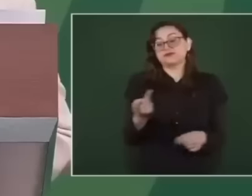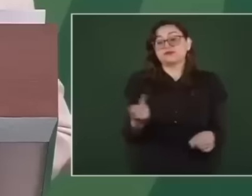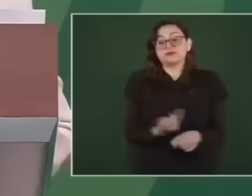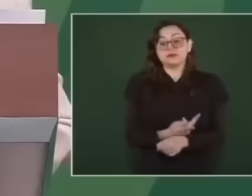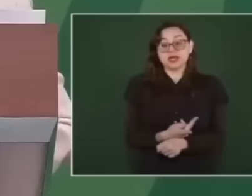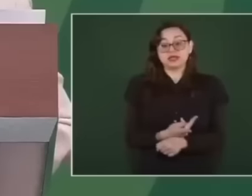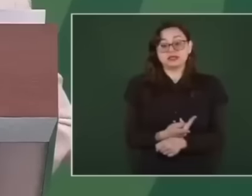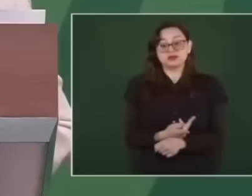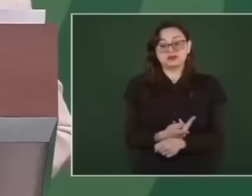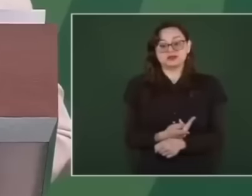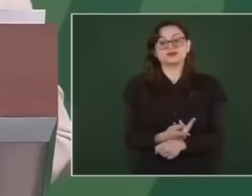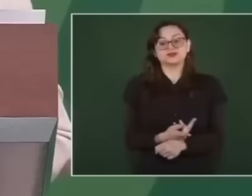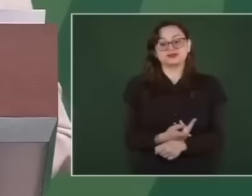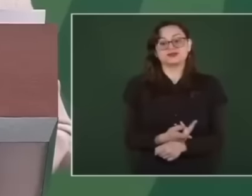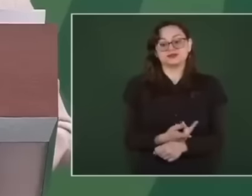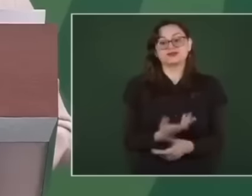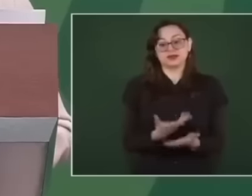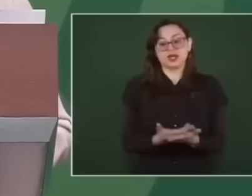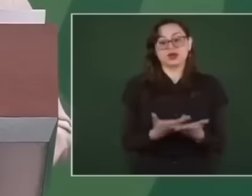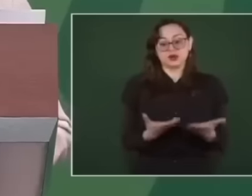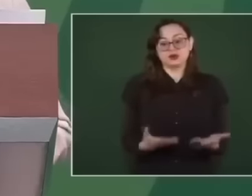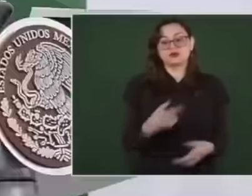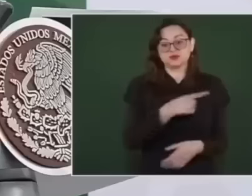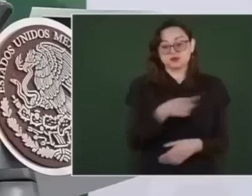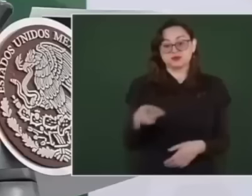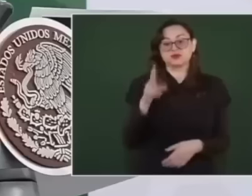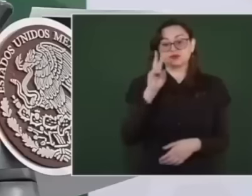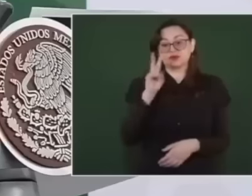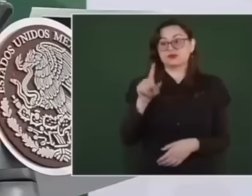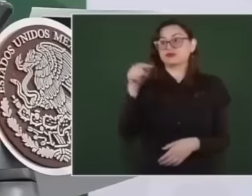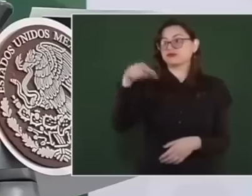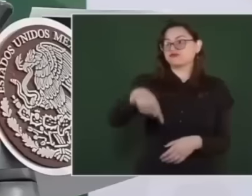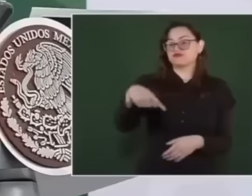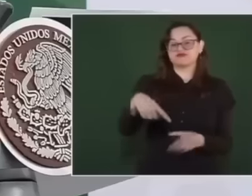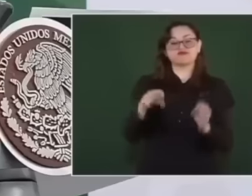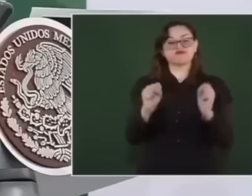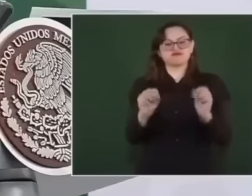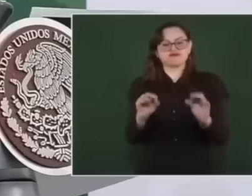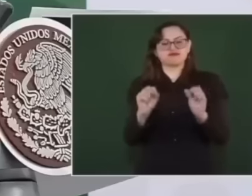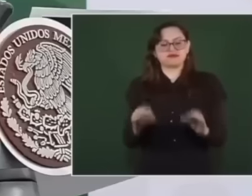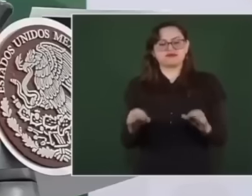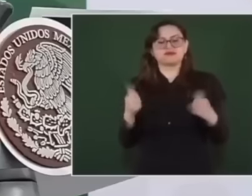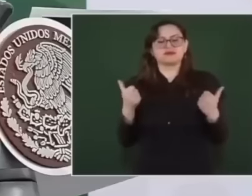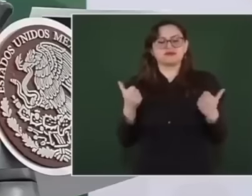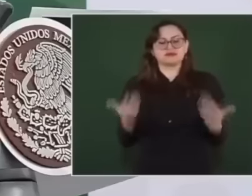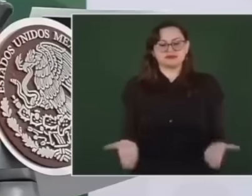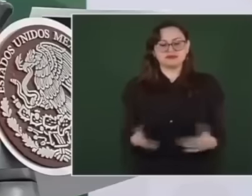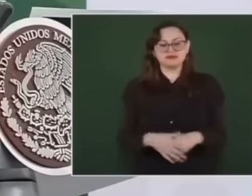as you will see below, this space was used mainly for García Luna to